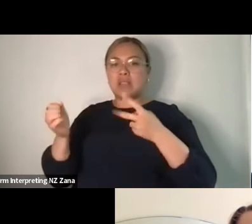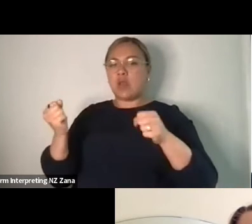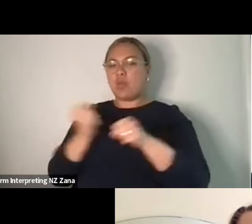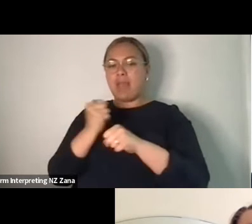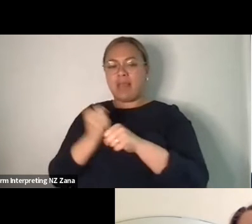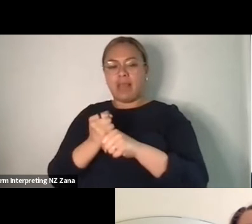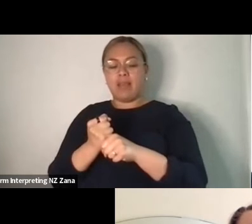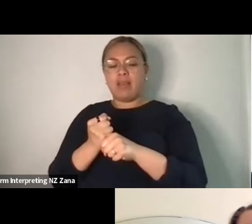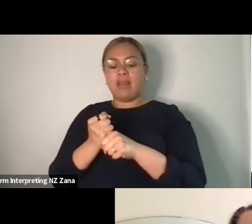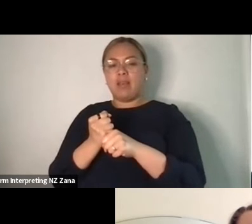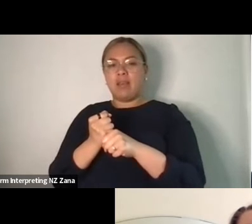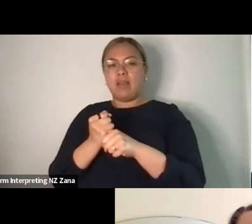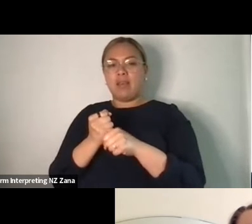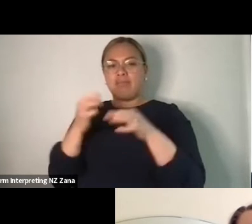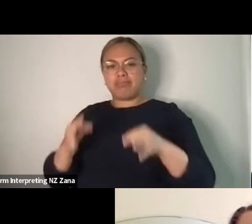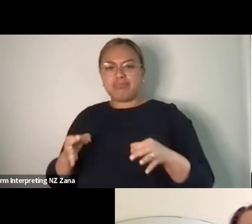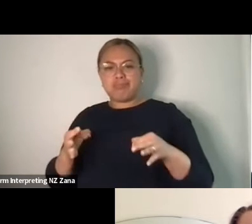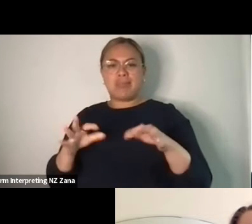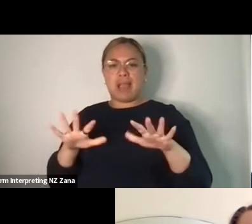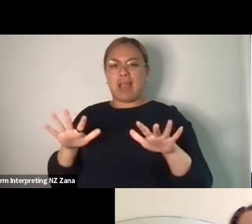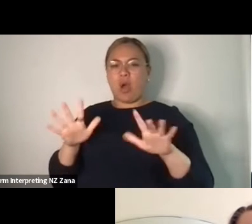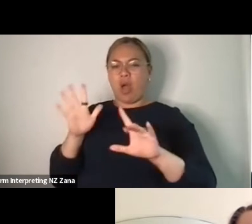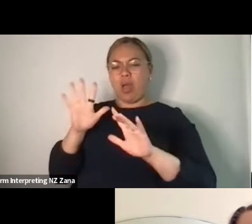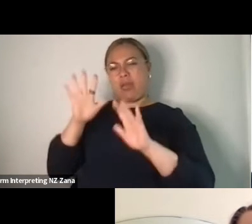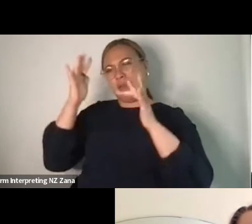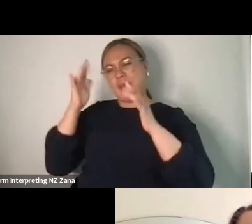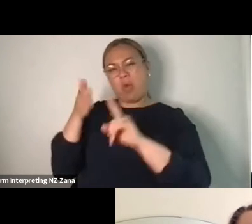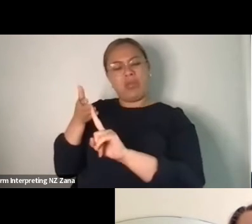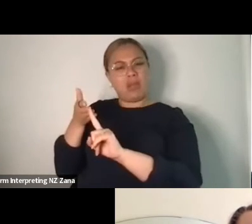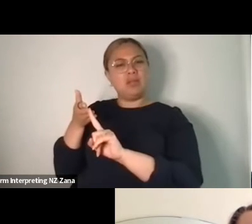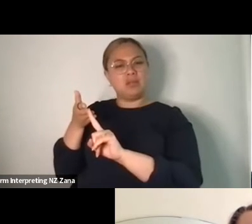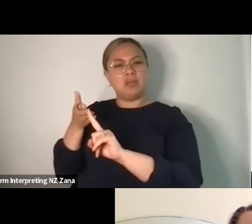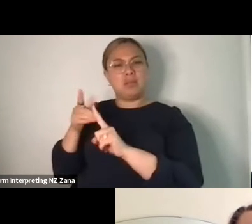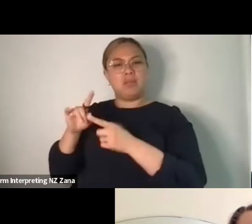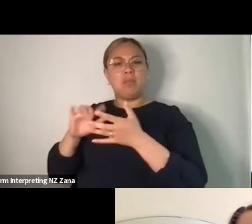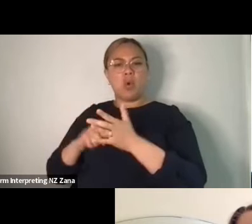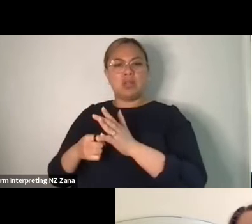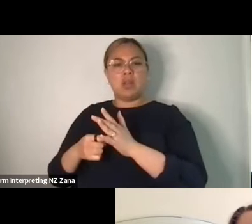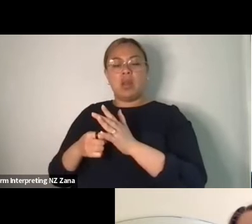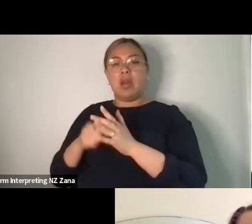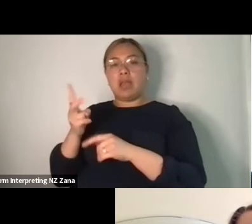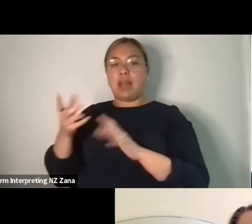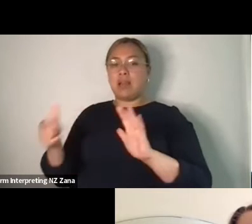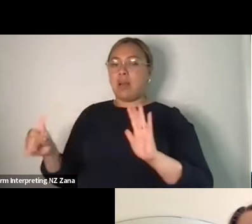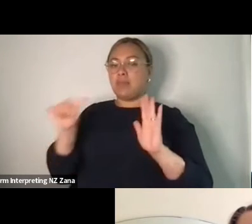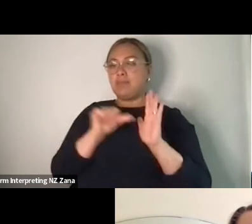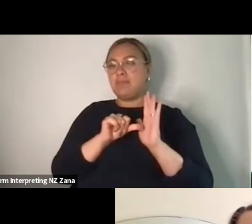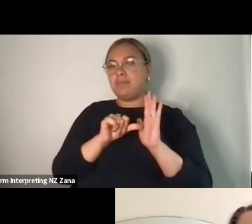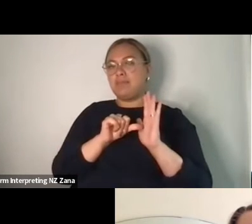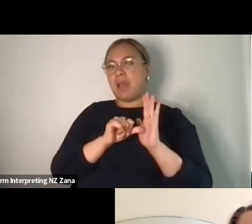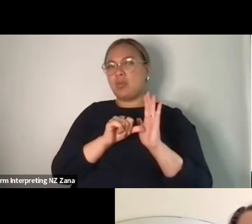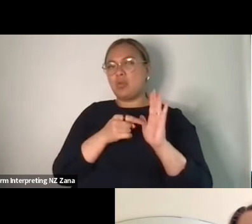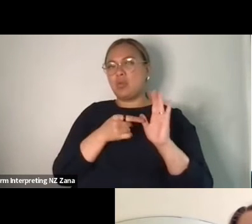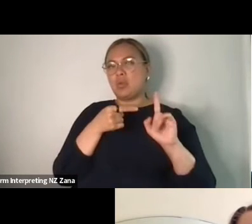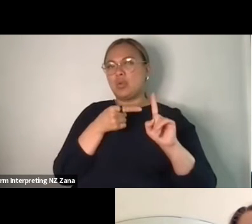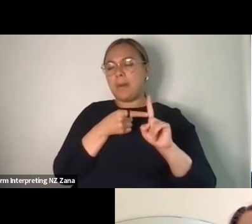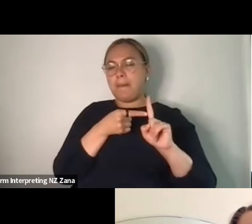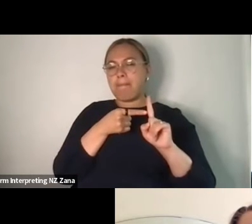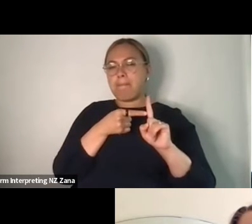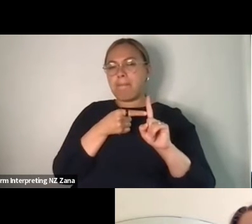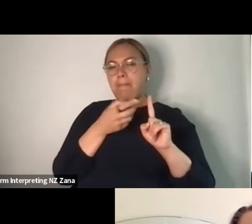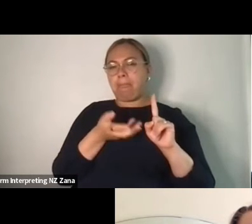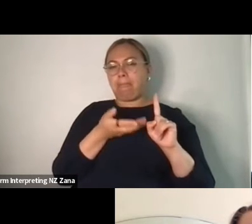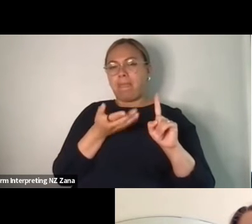in terms of that and I think that's again, I think it comes a lot to do with the who's in the room,